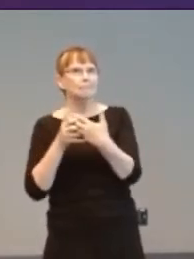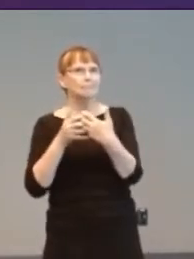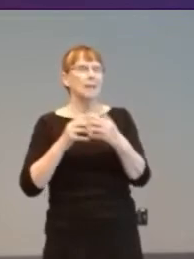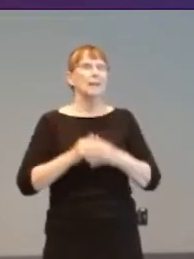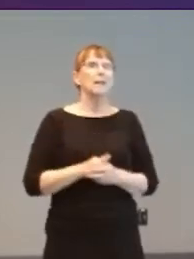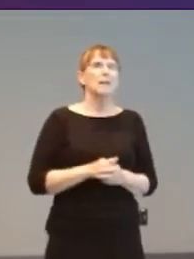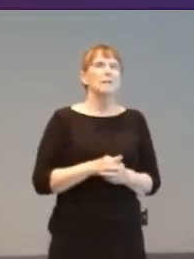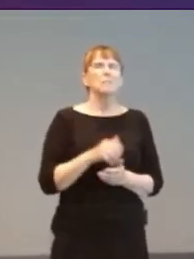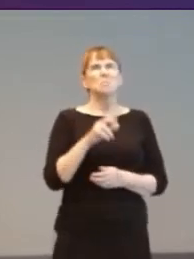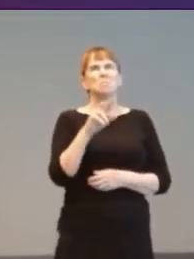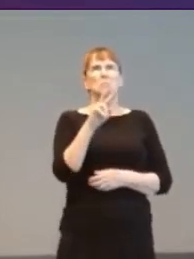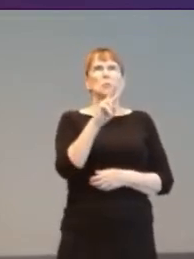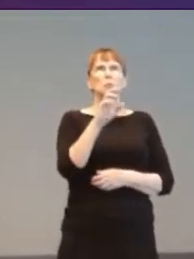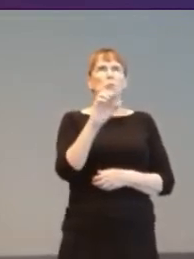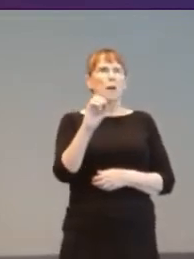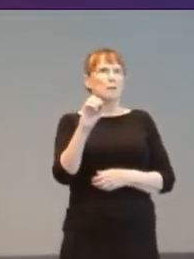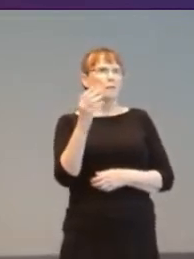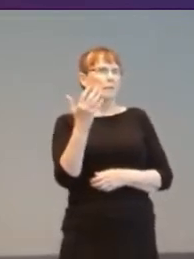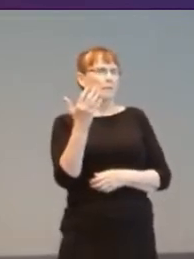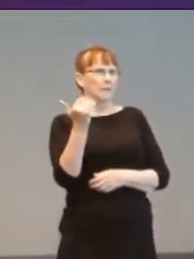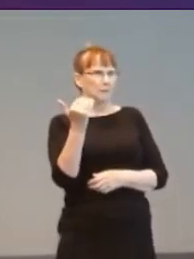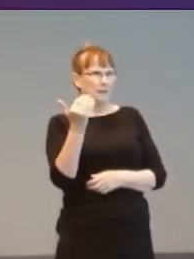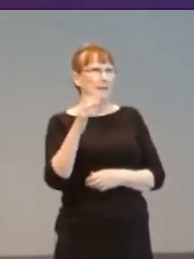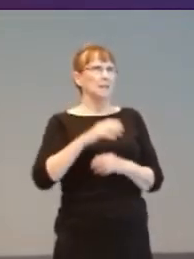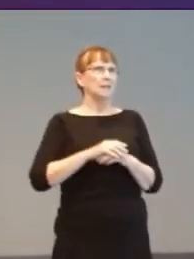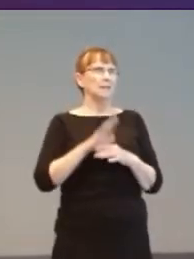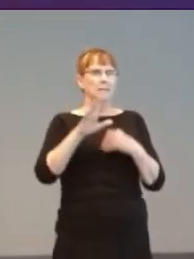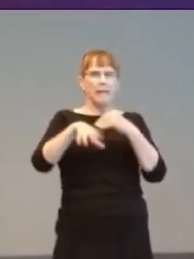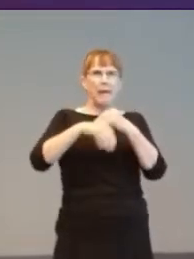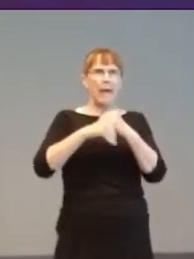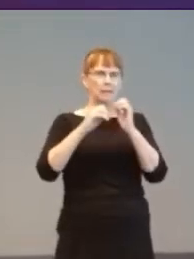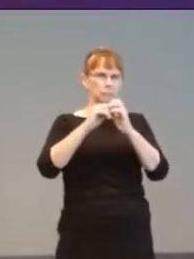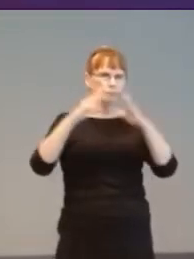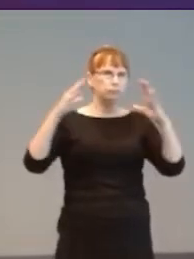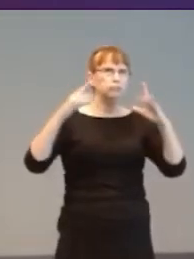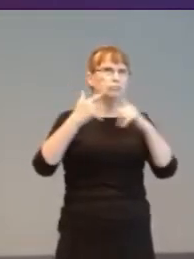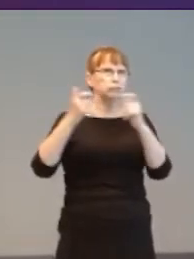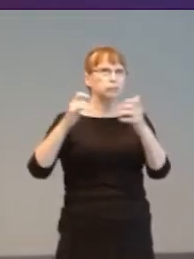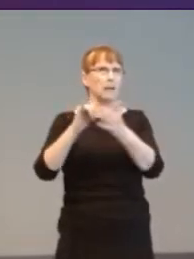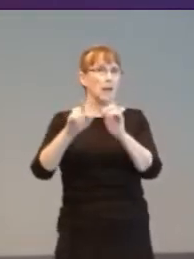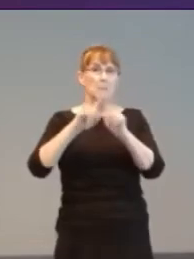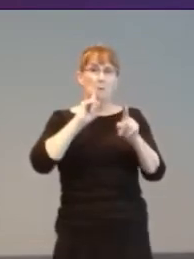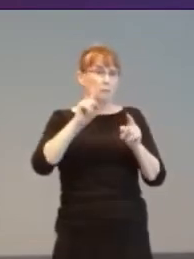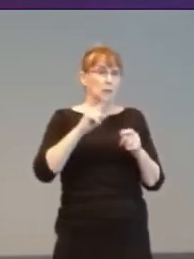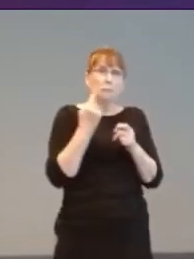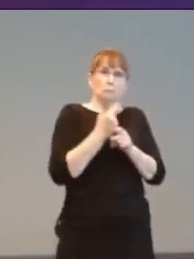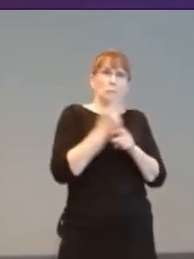various other features. This was 30 years after computers were doing the same thing.